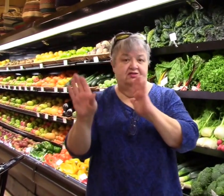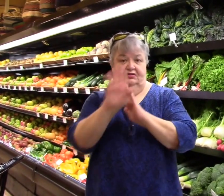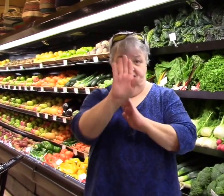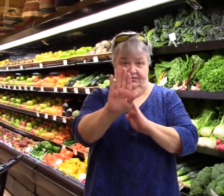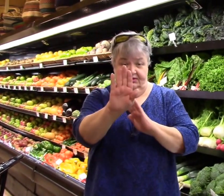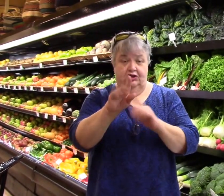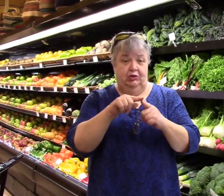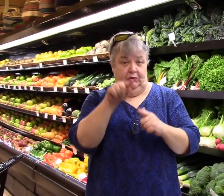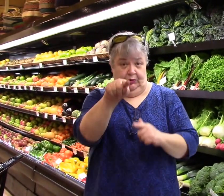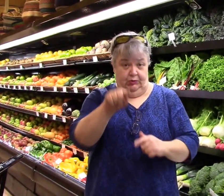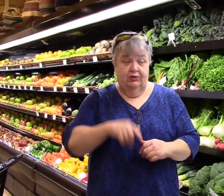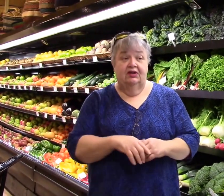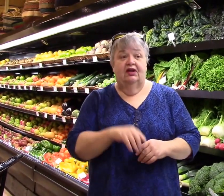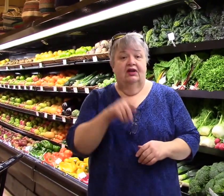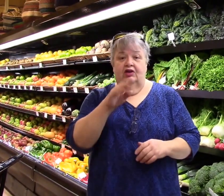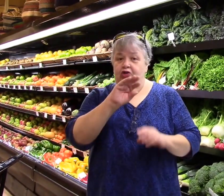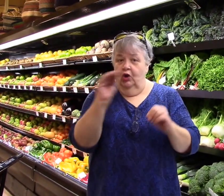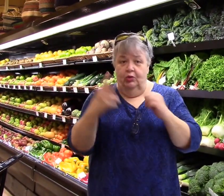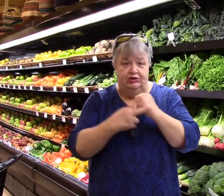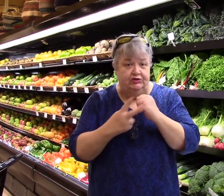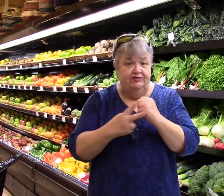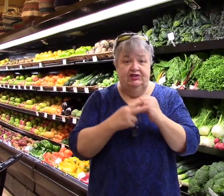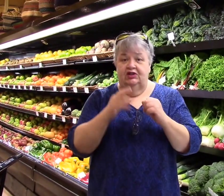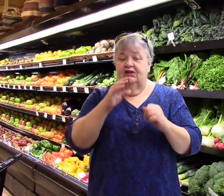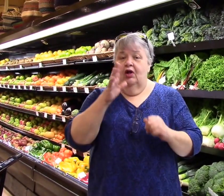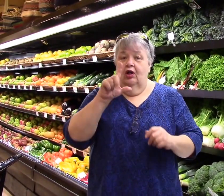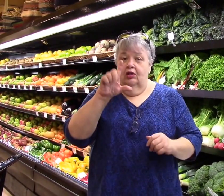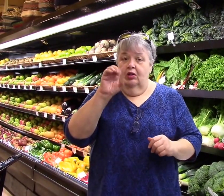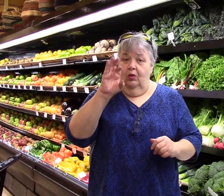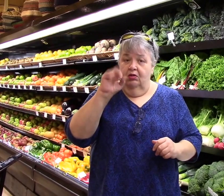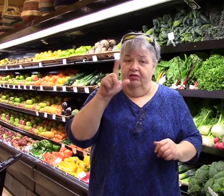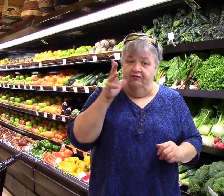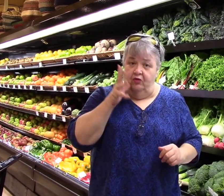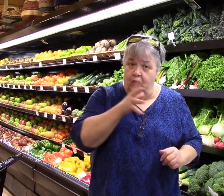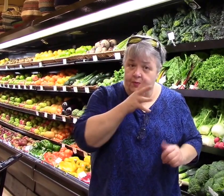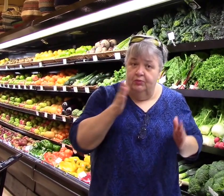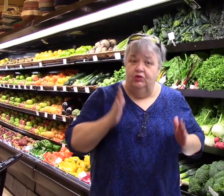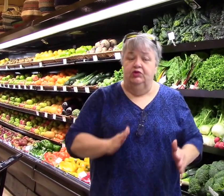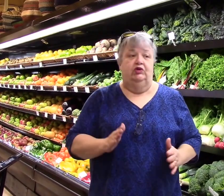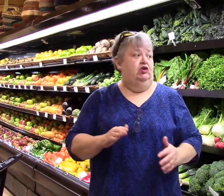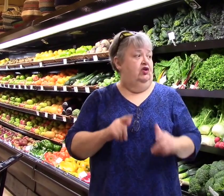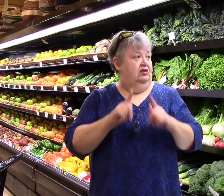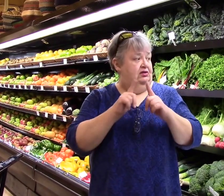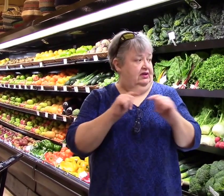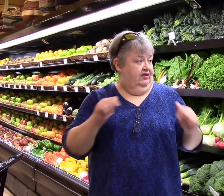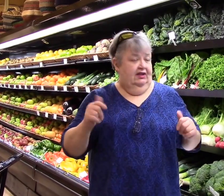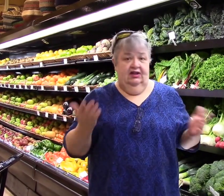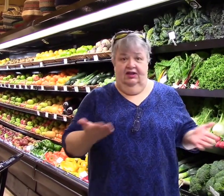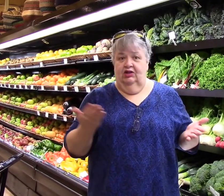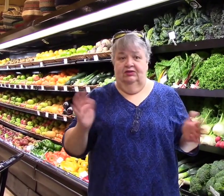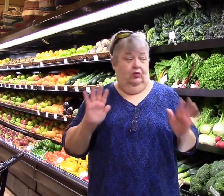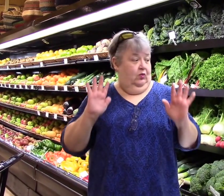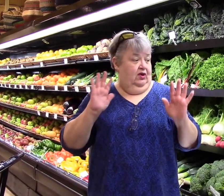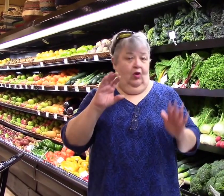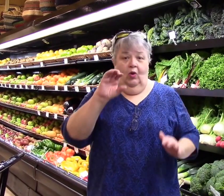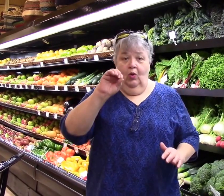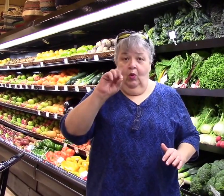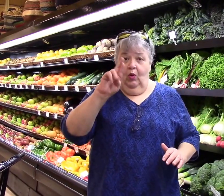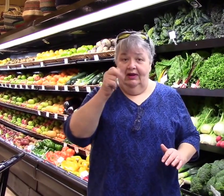I will show you a picture of that sign. no preservatives, local farmers, and so forth...organic and so forth...